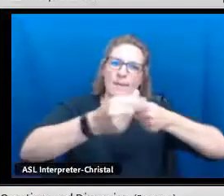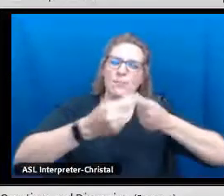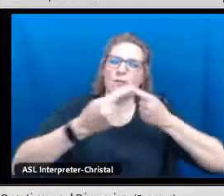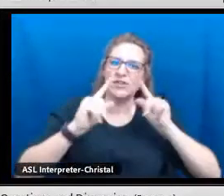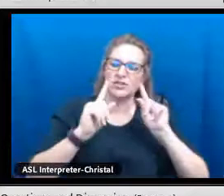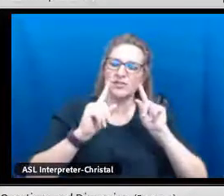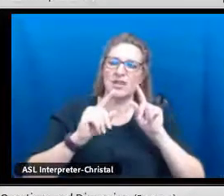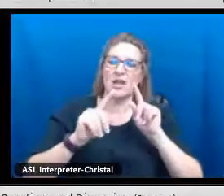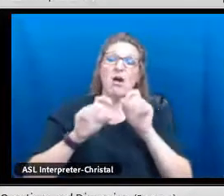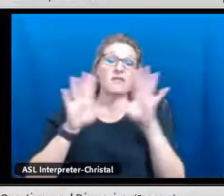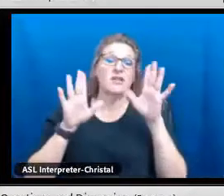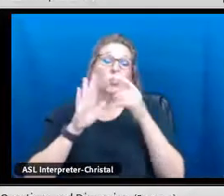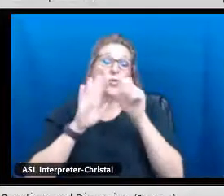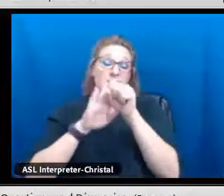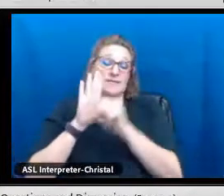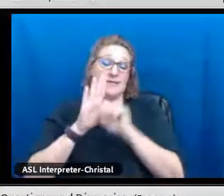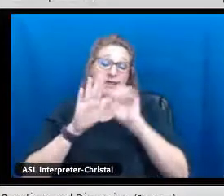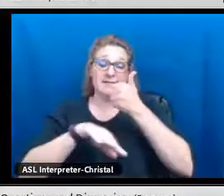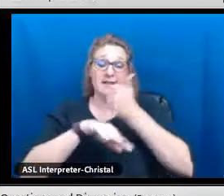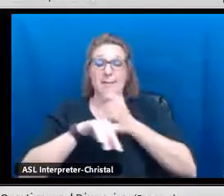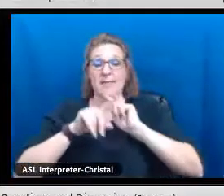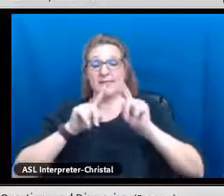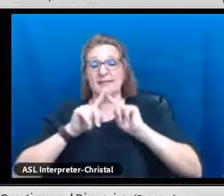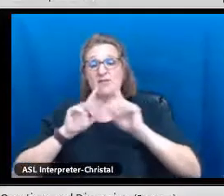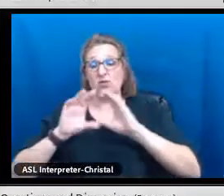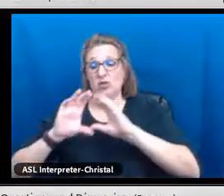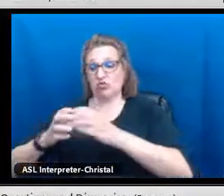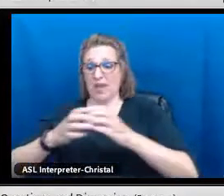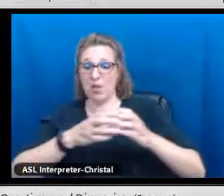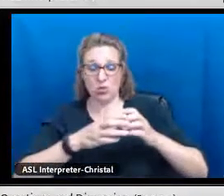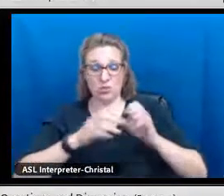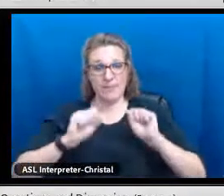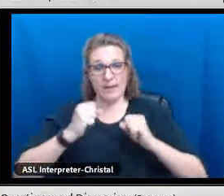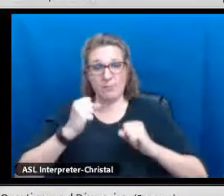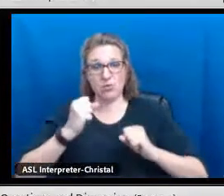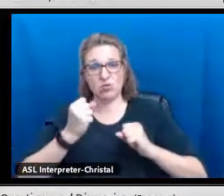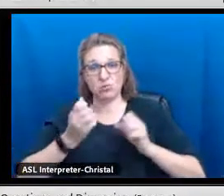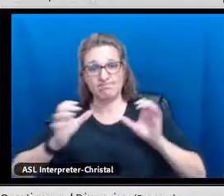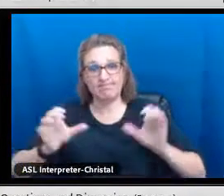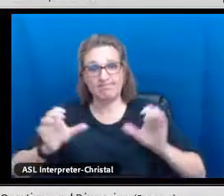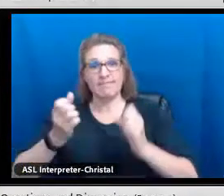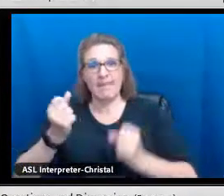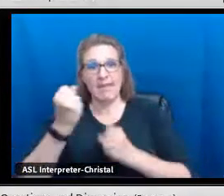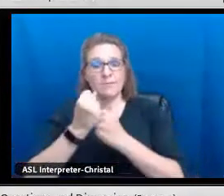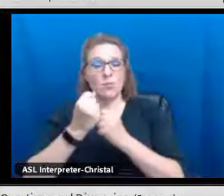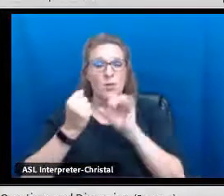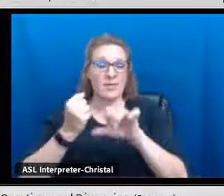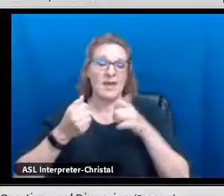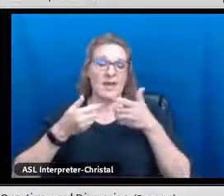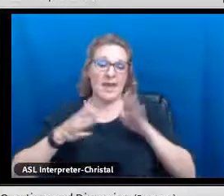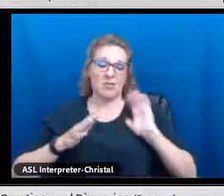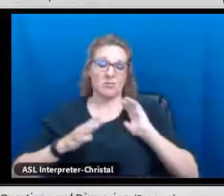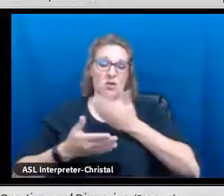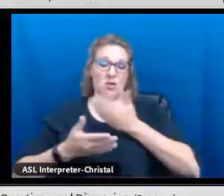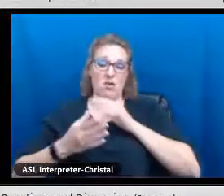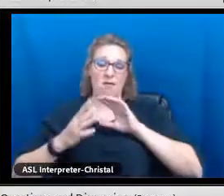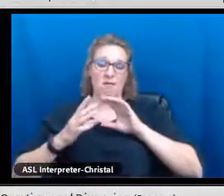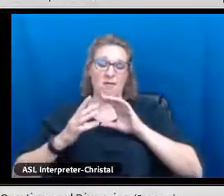demonstrate that proficiency. Obviously, with what the state has set up and what the different stakeholders have been